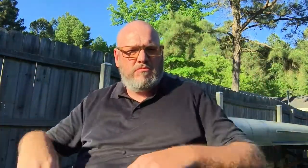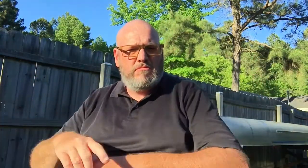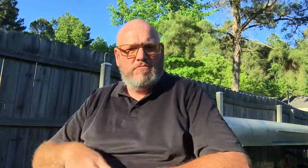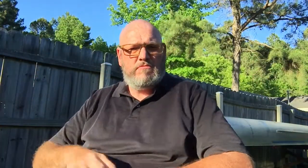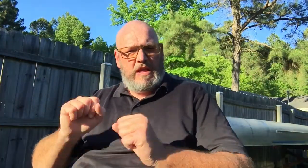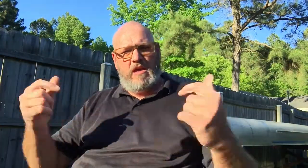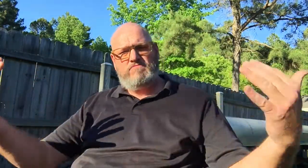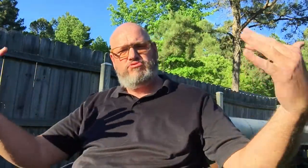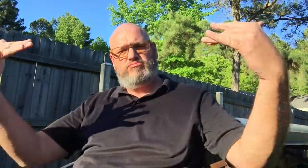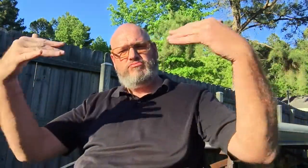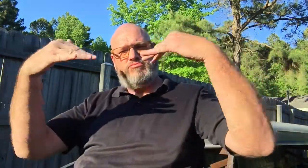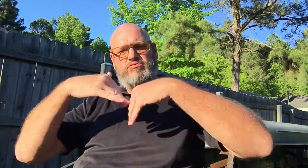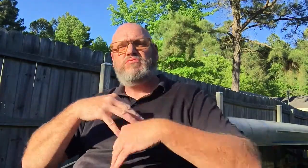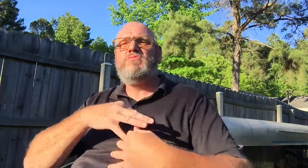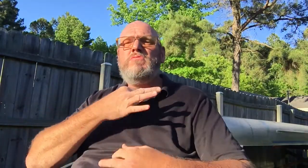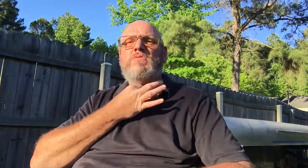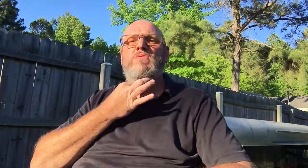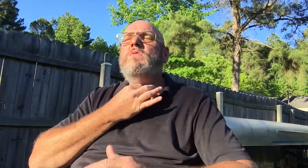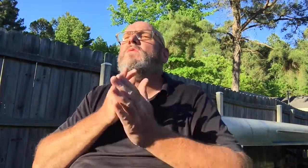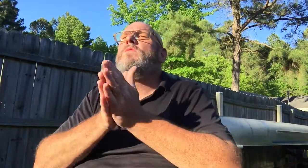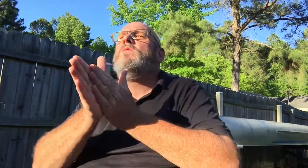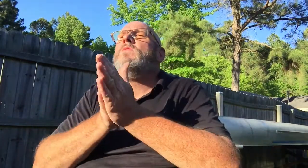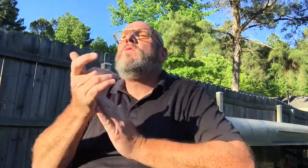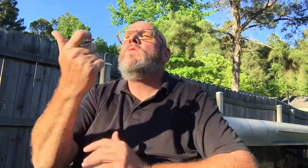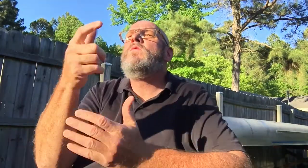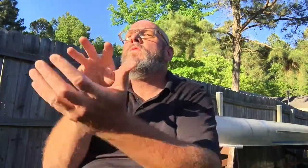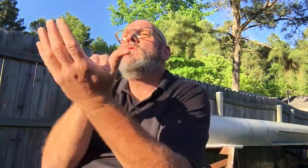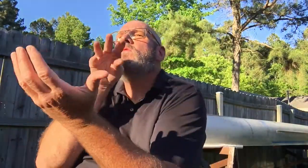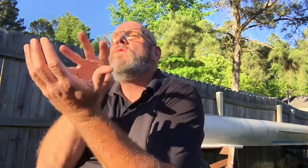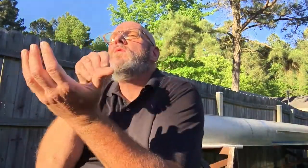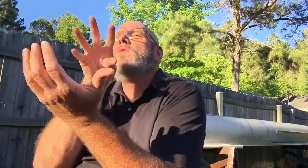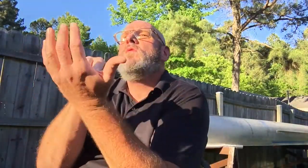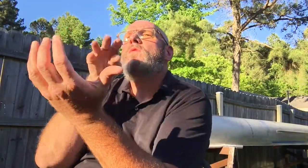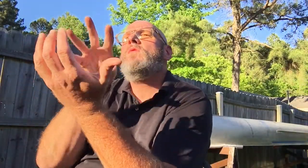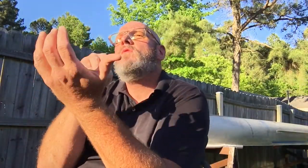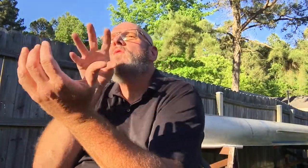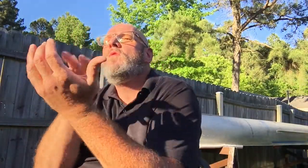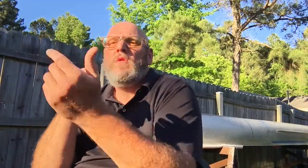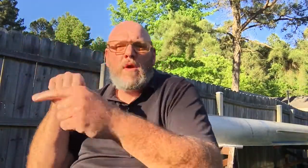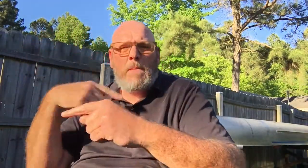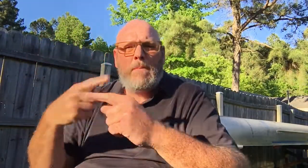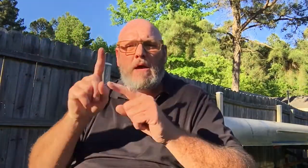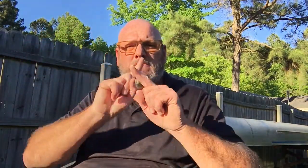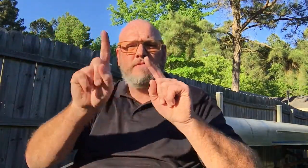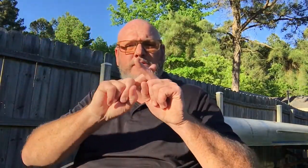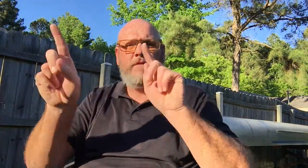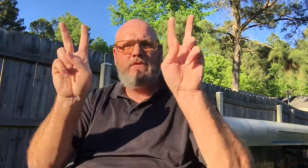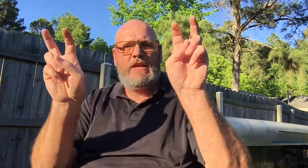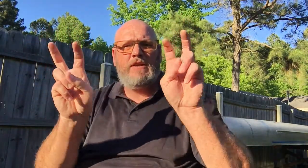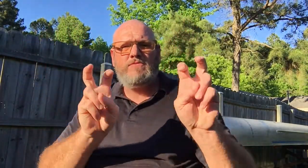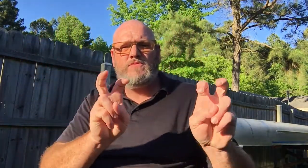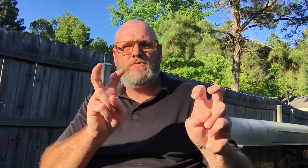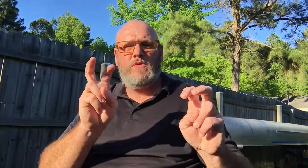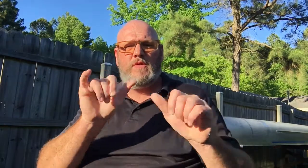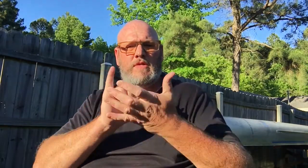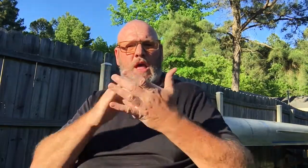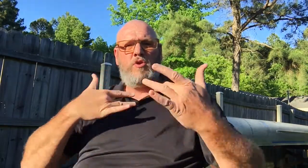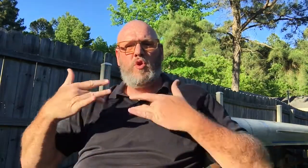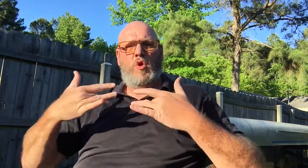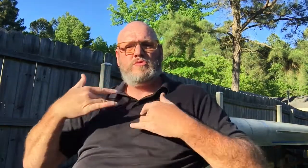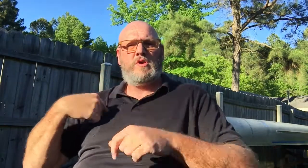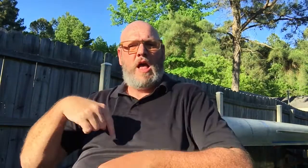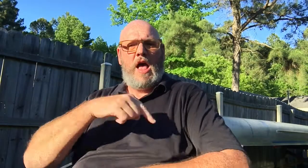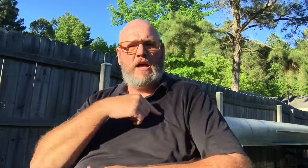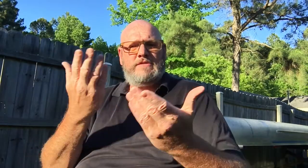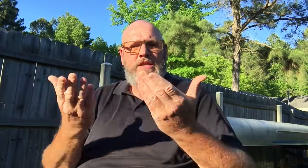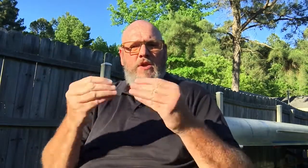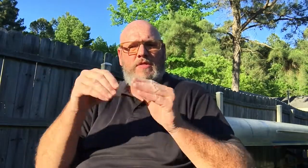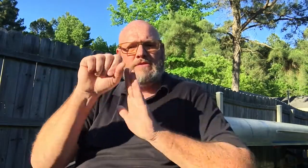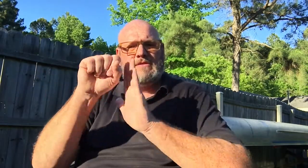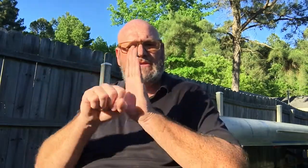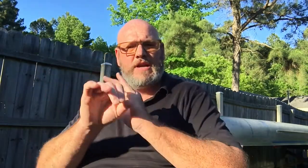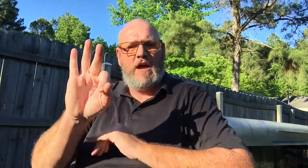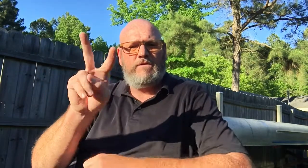You can all come, even if you're just curious and want to learn about the different issues that concern us